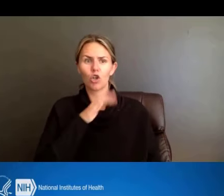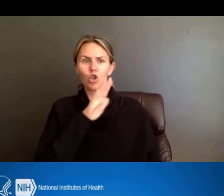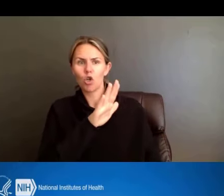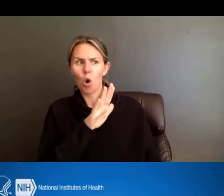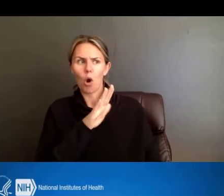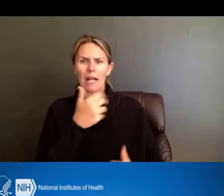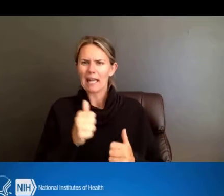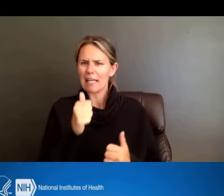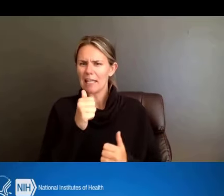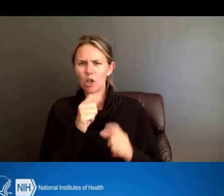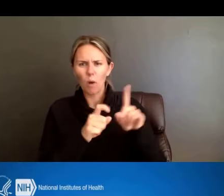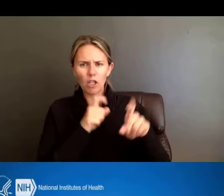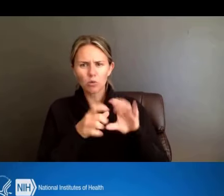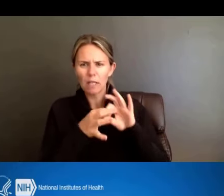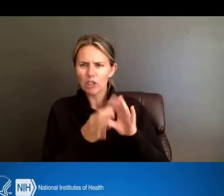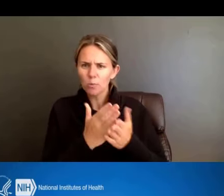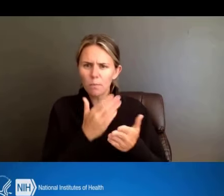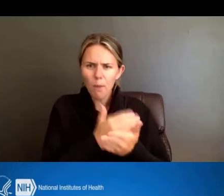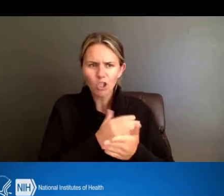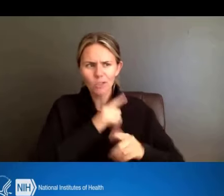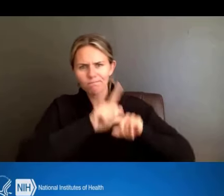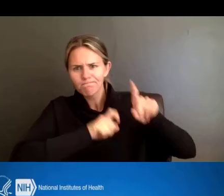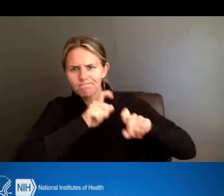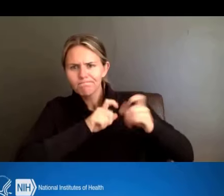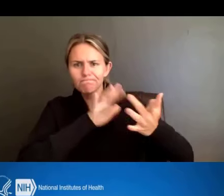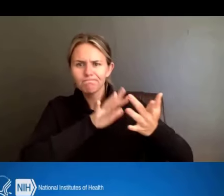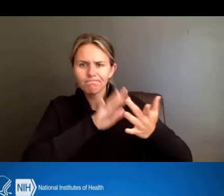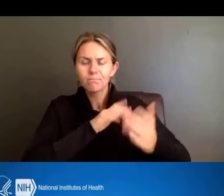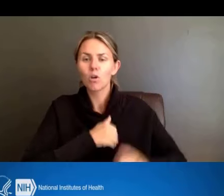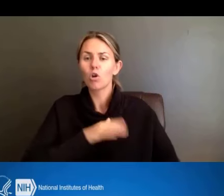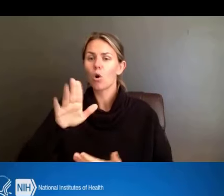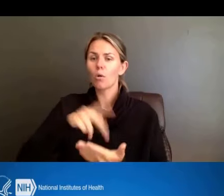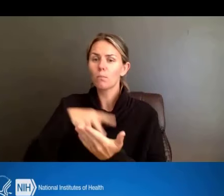your Program Officer with relation to your questions